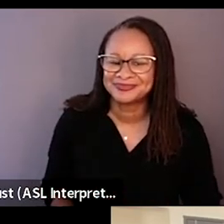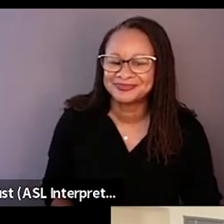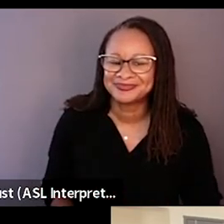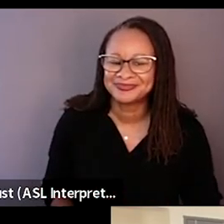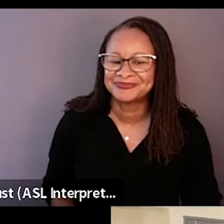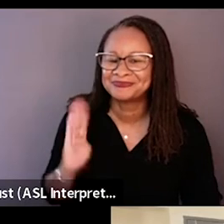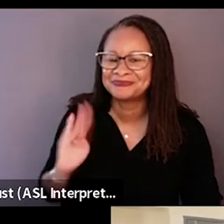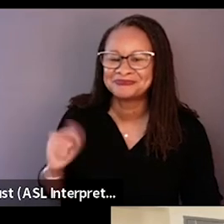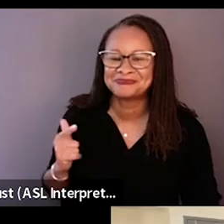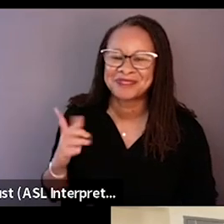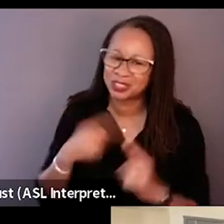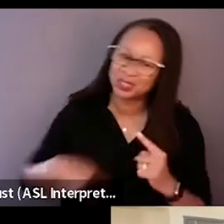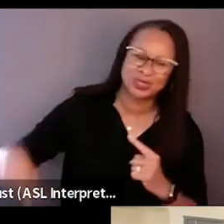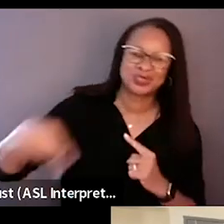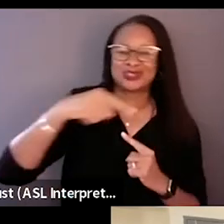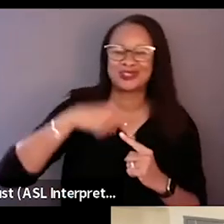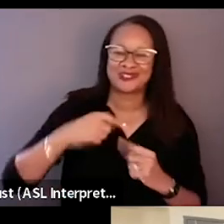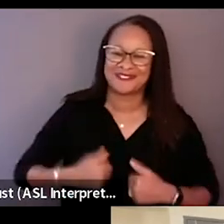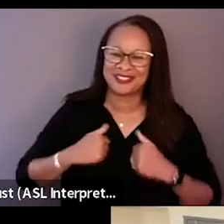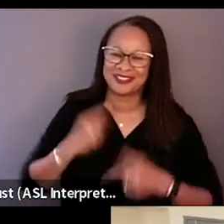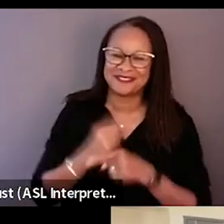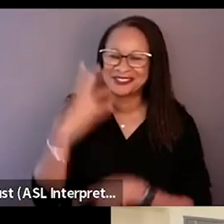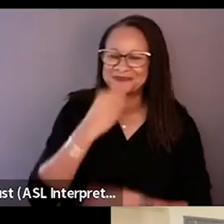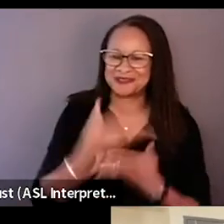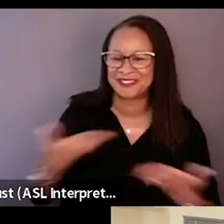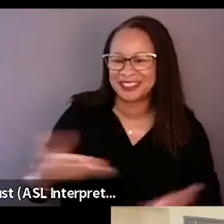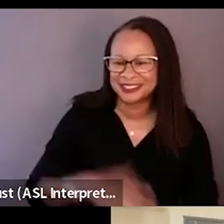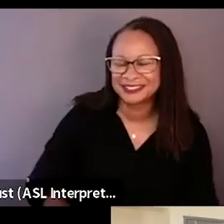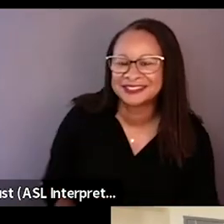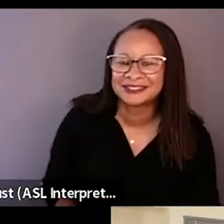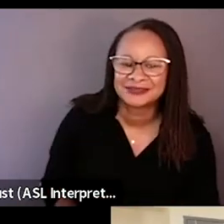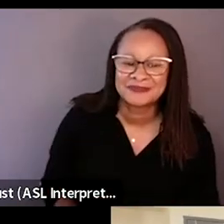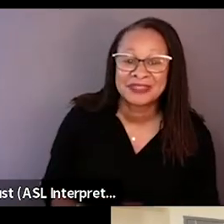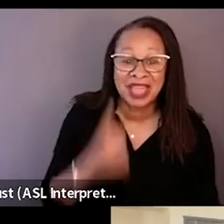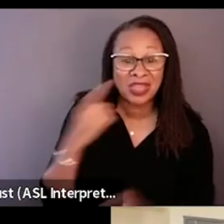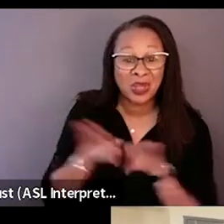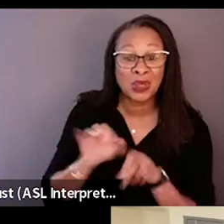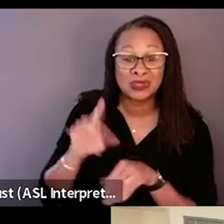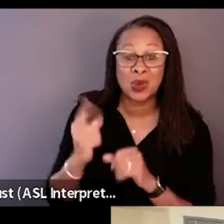Wow. Circle of life. It's a beautiful thing. I think I'll close it out with one last question to Daniel.